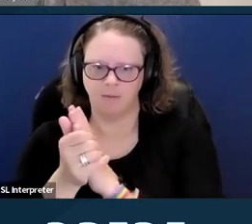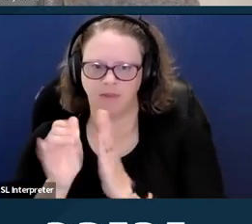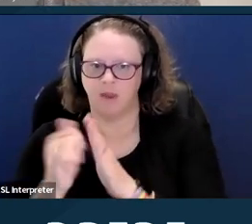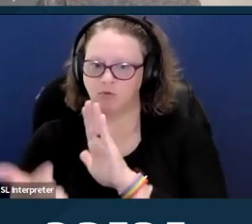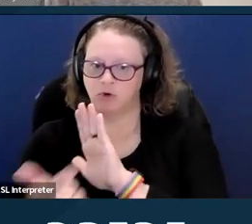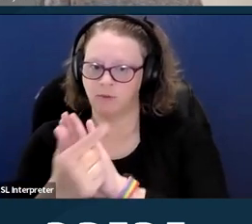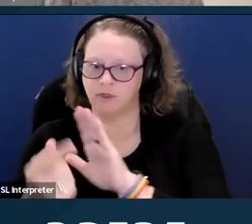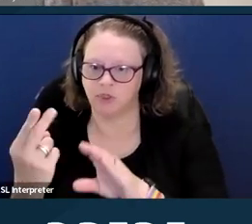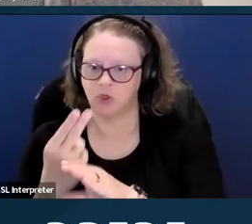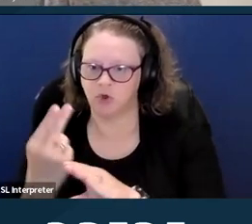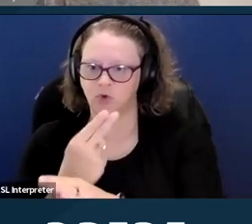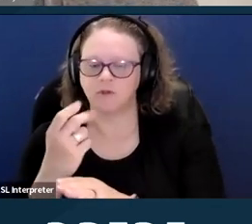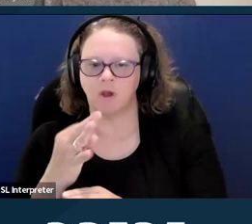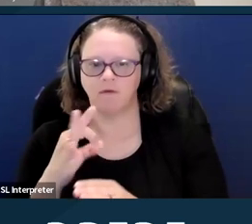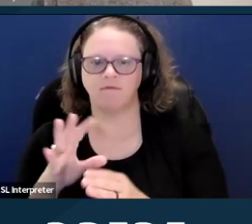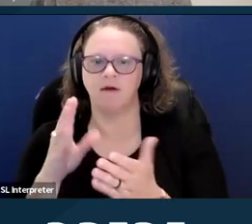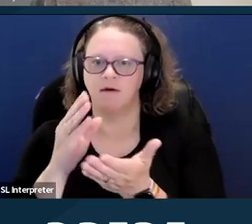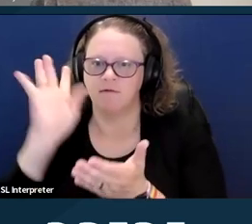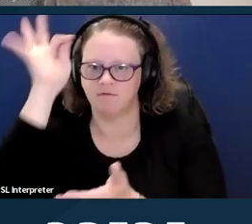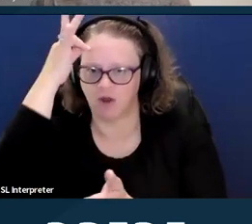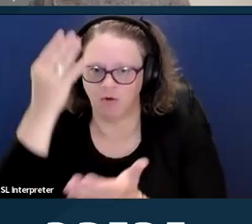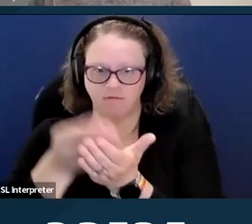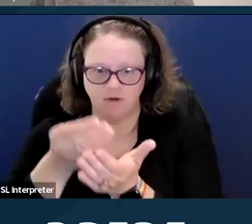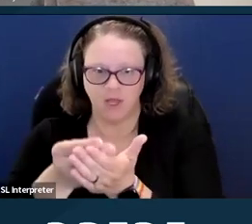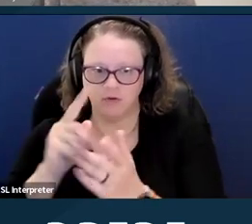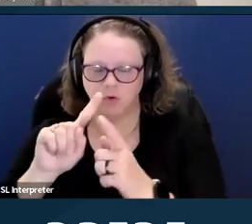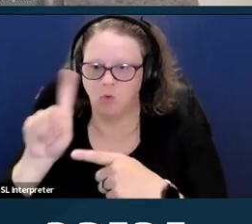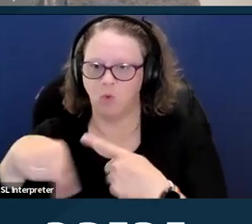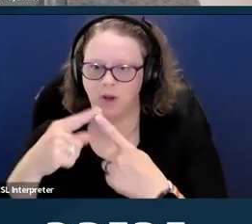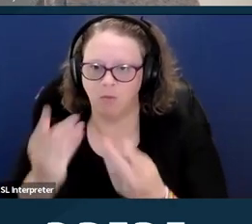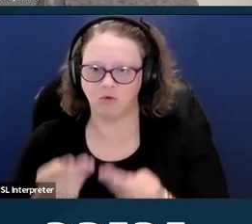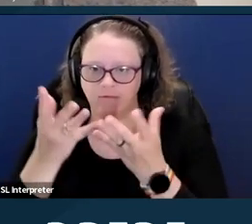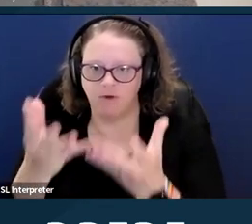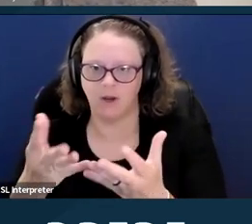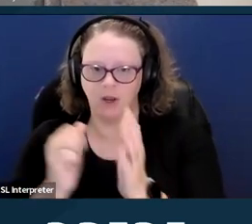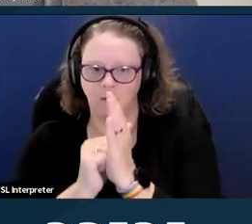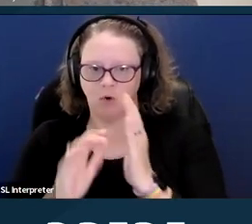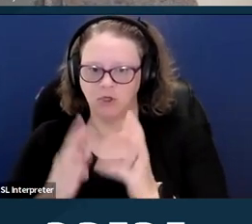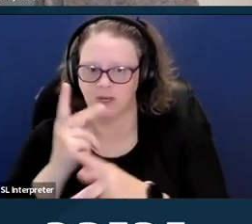of federal funds in the provision of abortion care unless the life of the mother is in danger